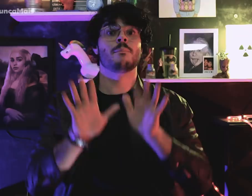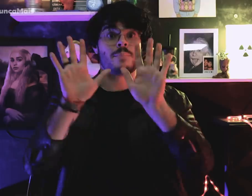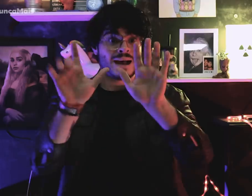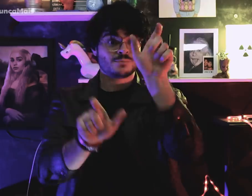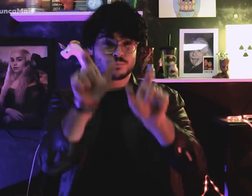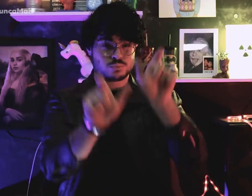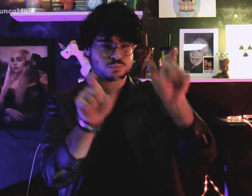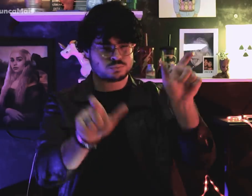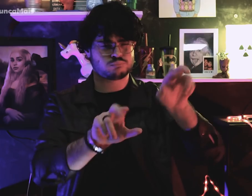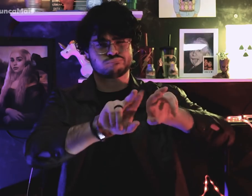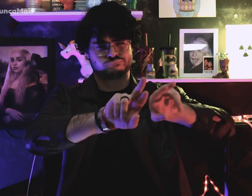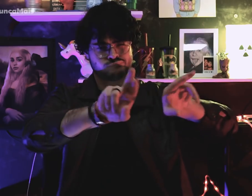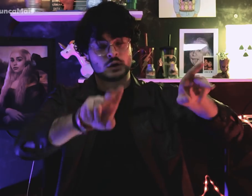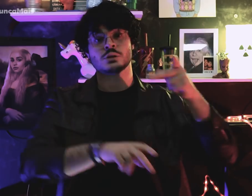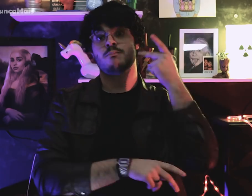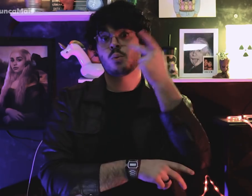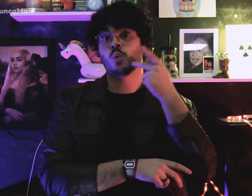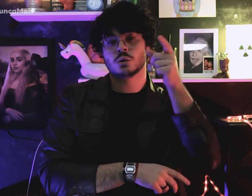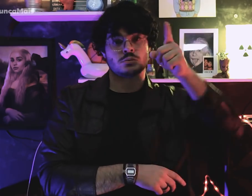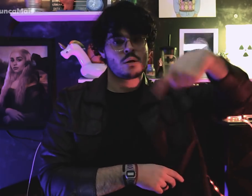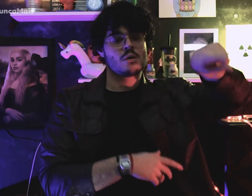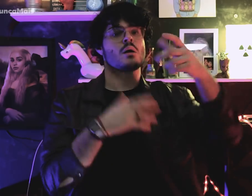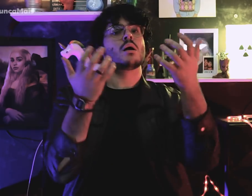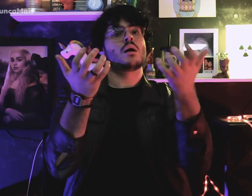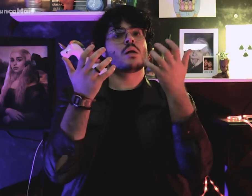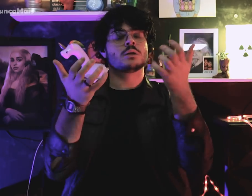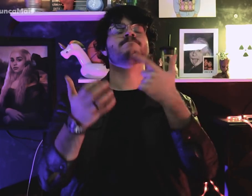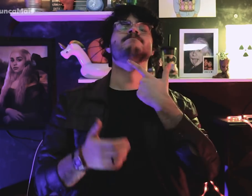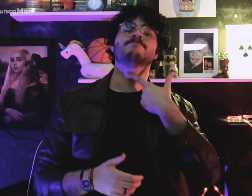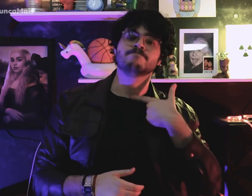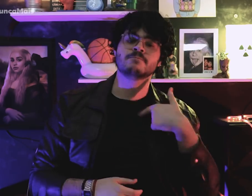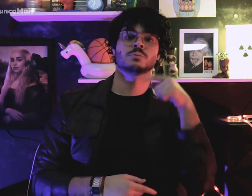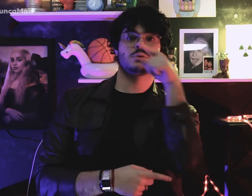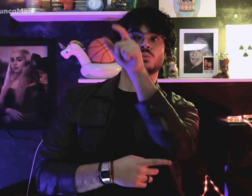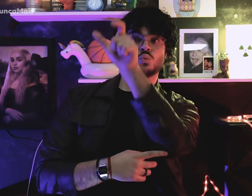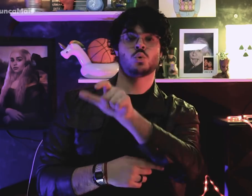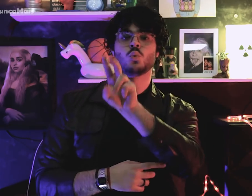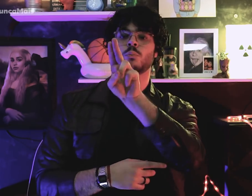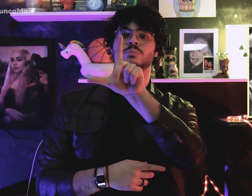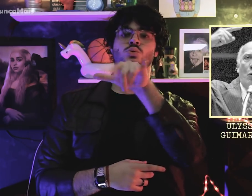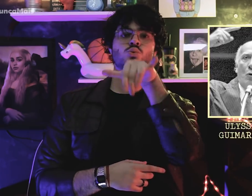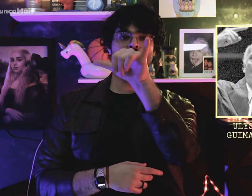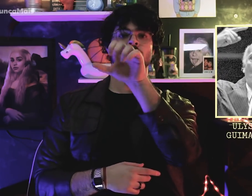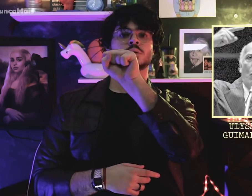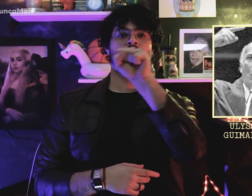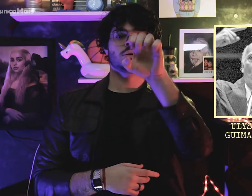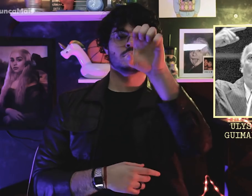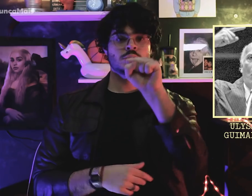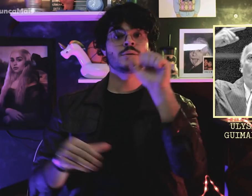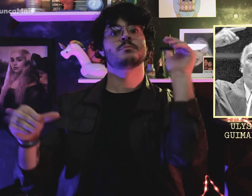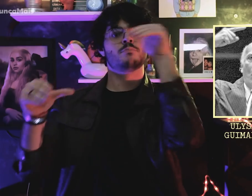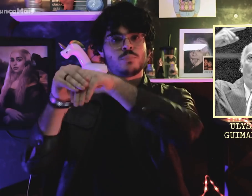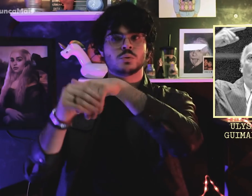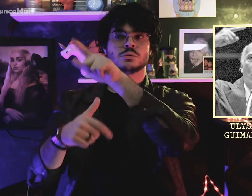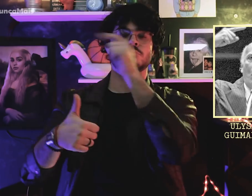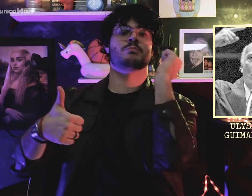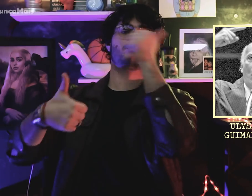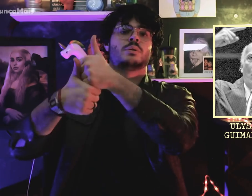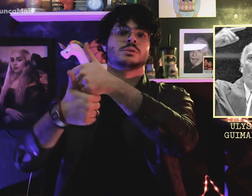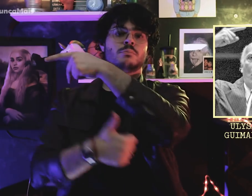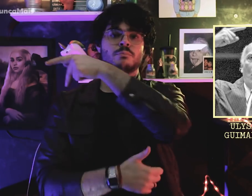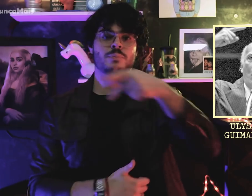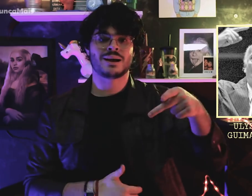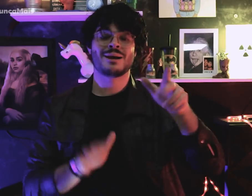Diversos políticos desejavam que Ulysses Guimarães do MDB, assumisse a presidência,